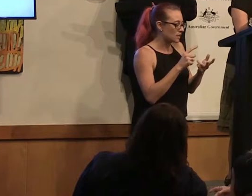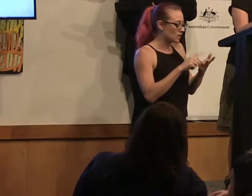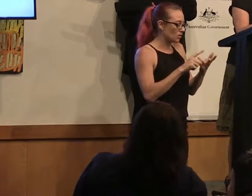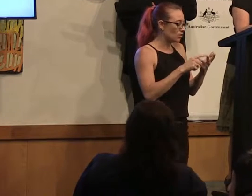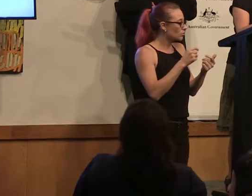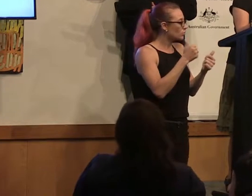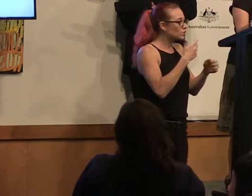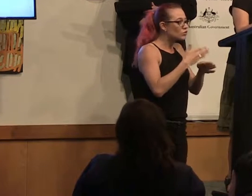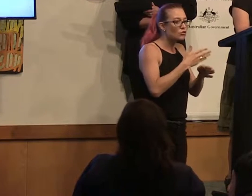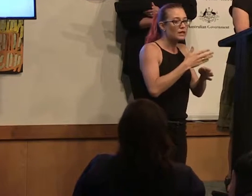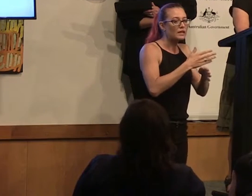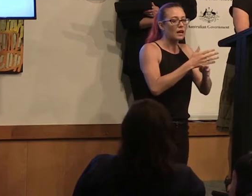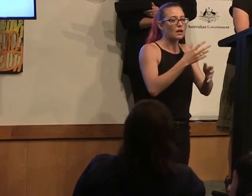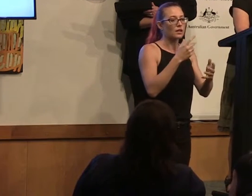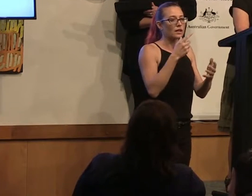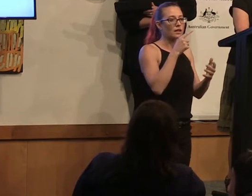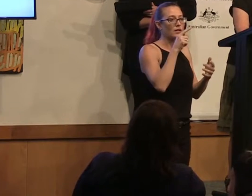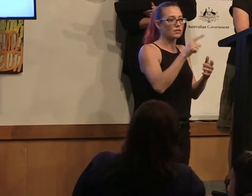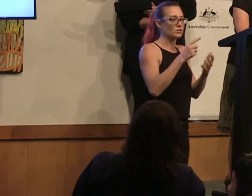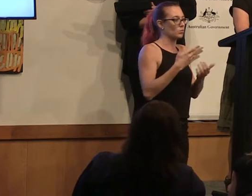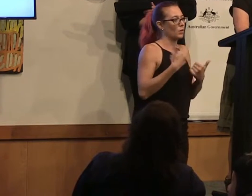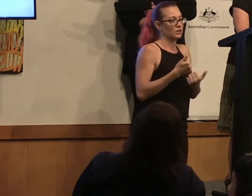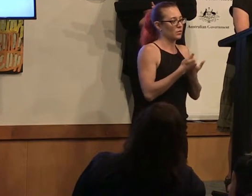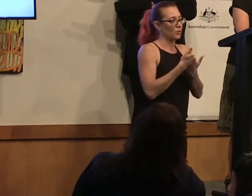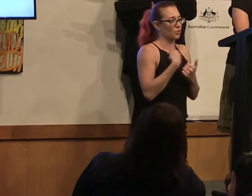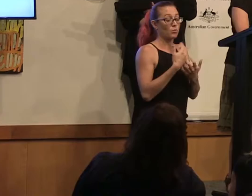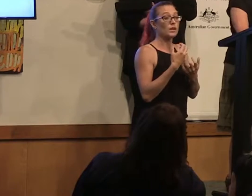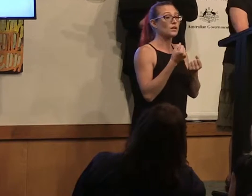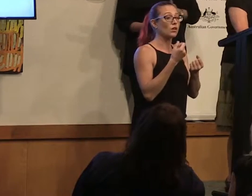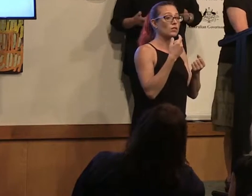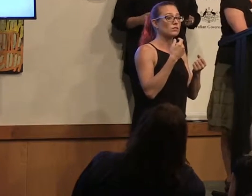which was incredibly well supported. We actually got a record-breaking, nearly